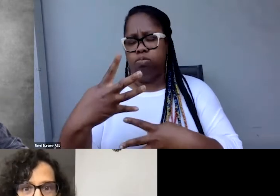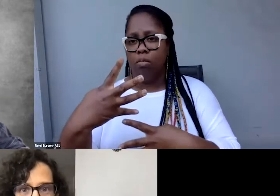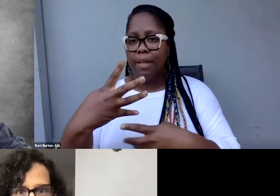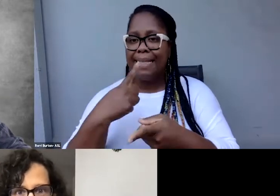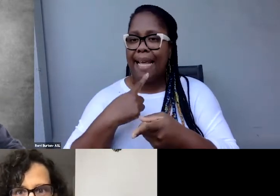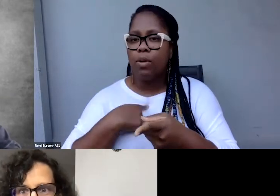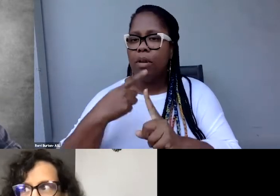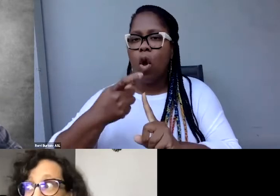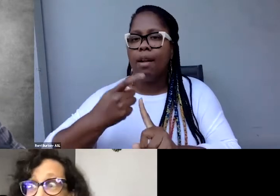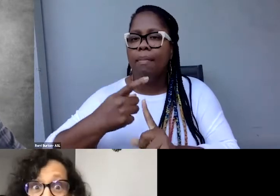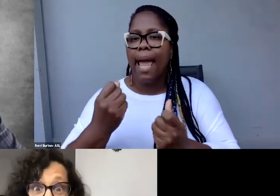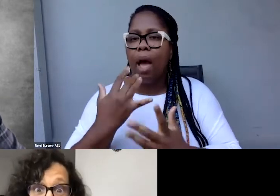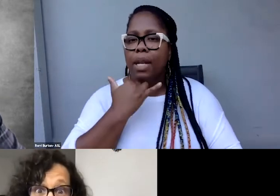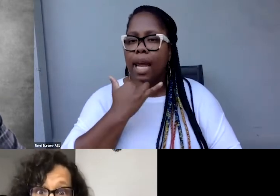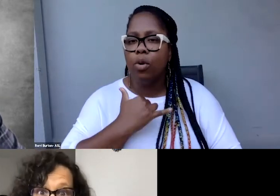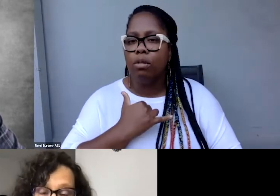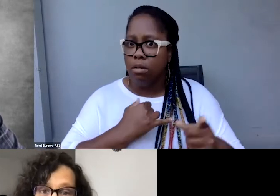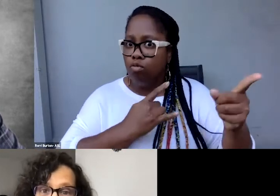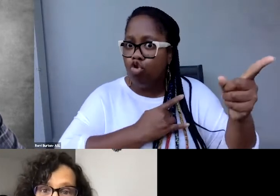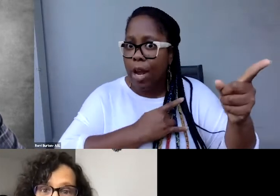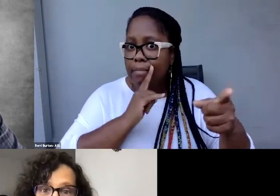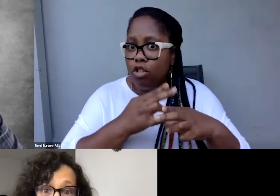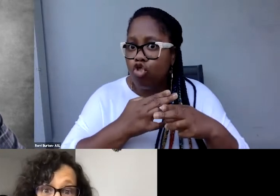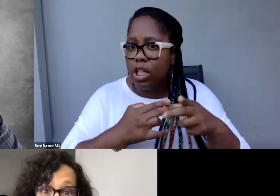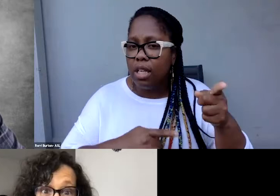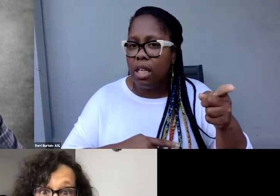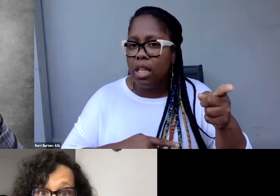For instance, like Jade mentioned, they're too fast.